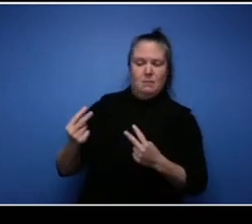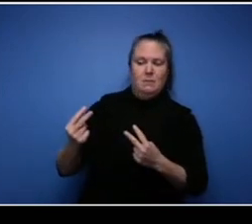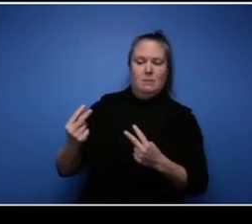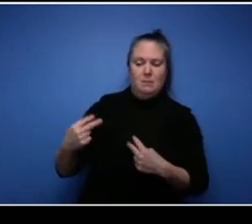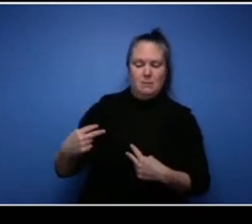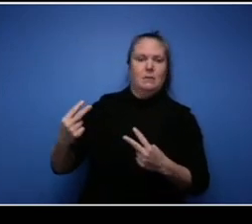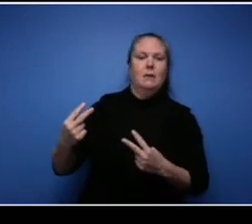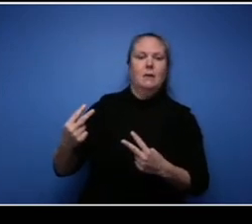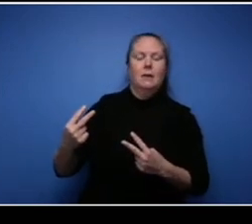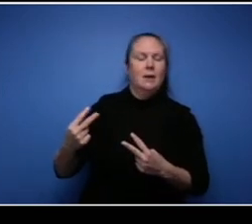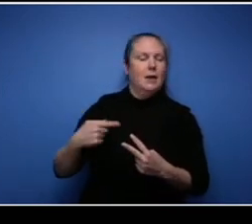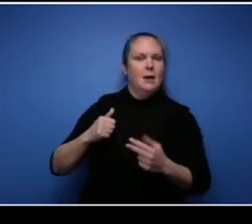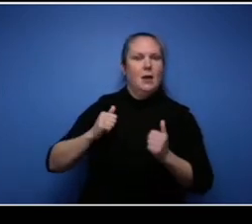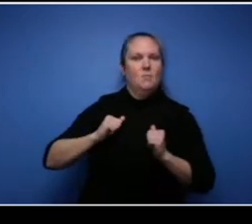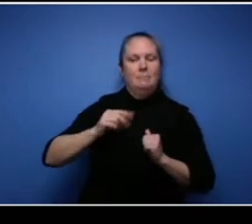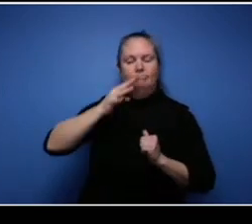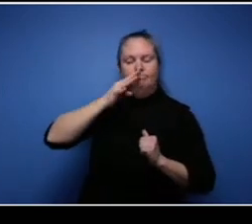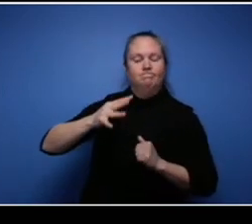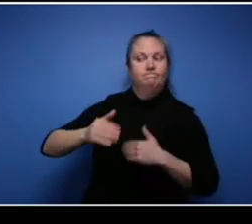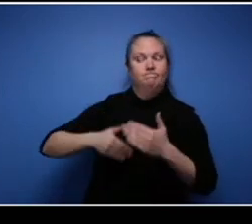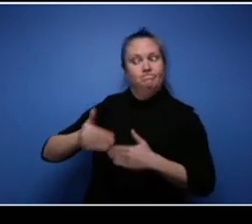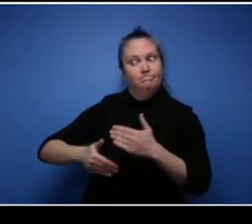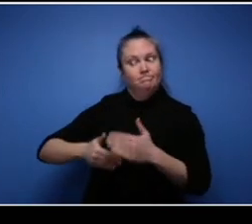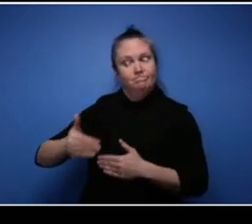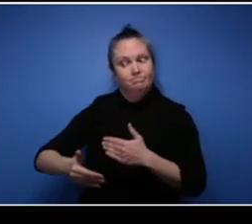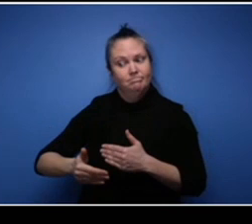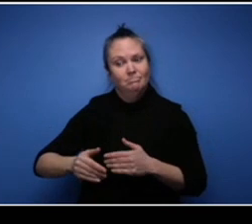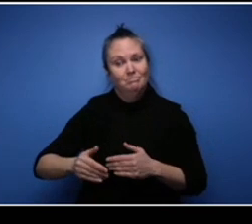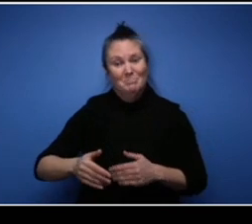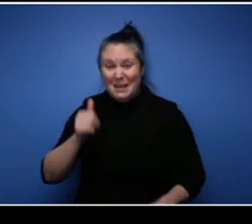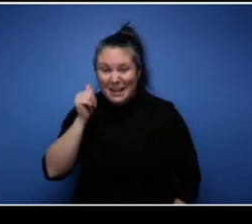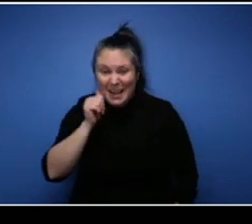two or three times a week but uh it's out there. But unfortunately in order for you